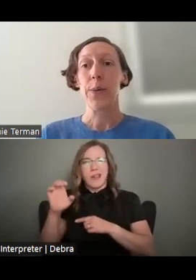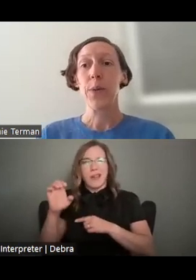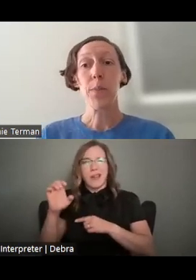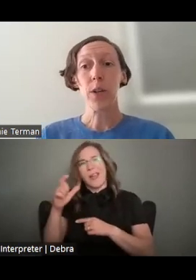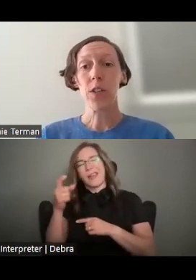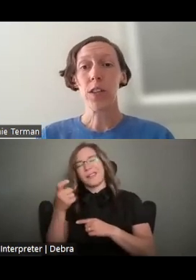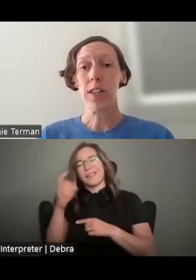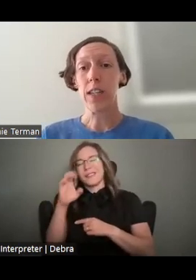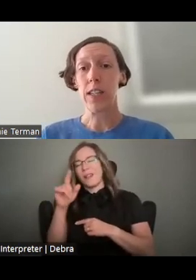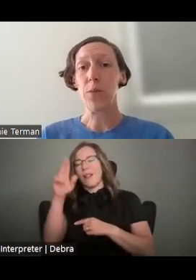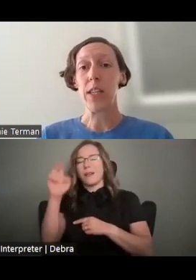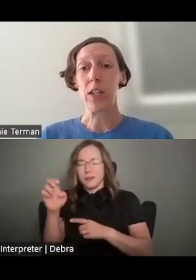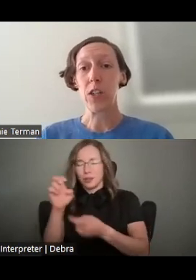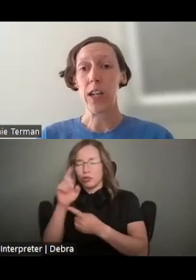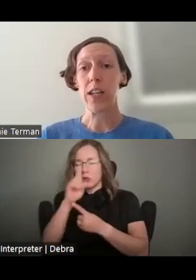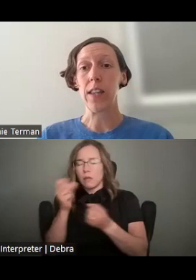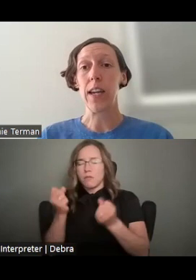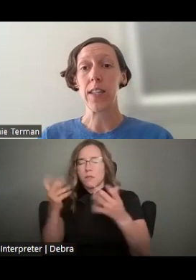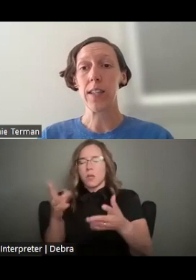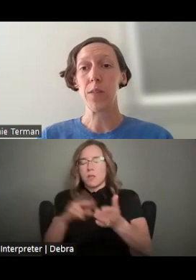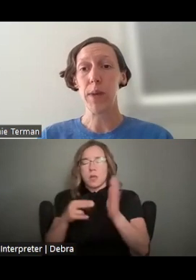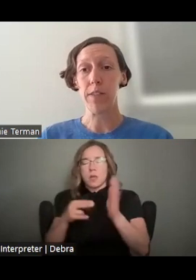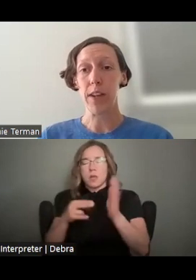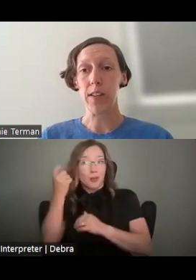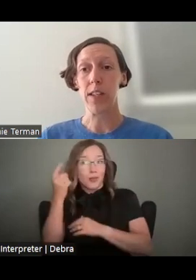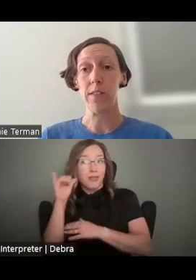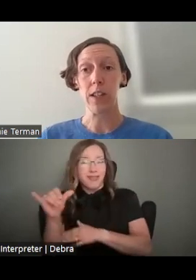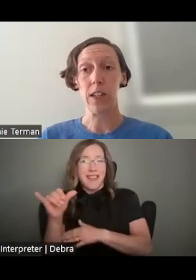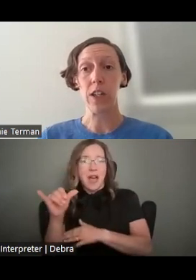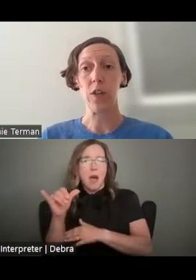WE APPROACHED THIS IDEA WITH THE UNDERSTANDING THAT EXCELLENCE MANIFESTS DIFFERENTLY ACROSS